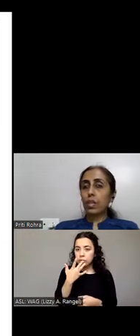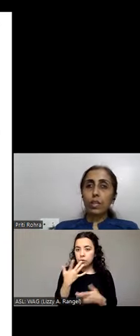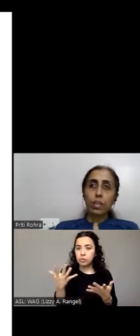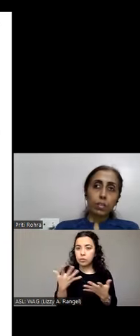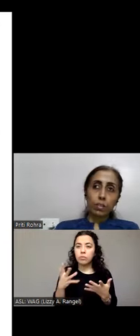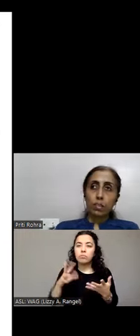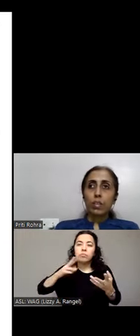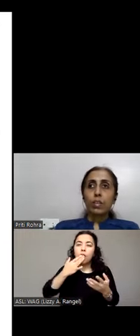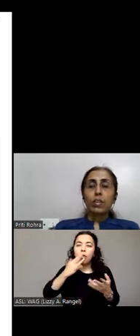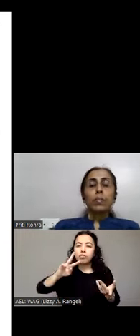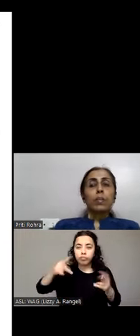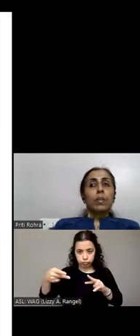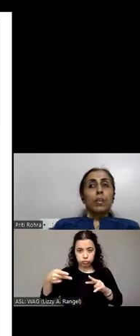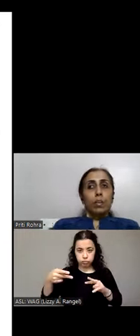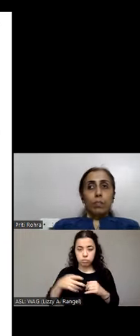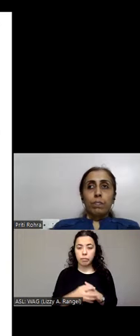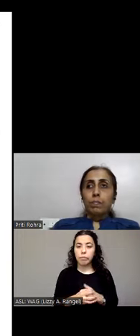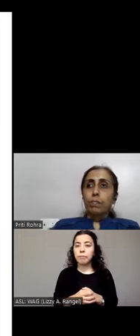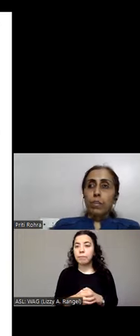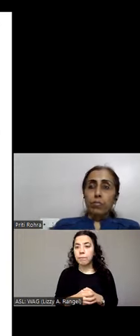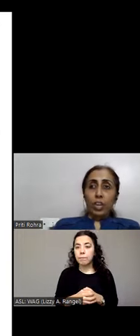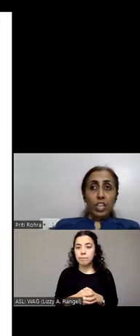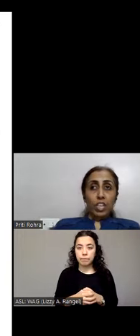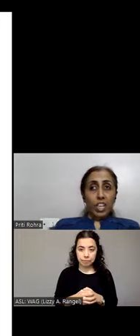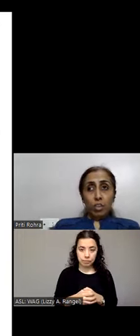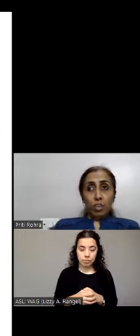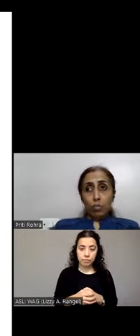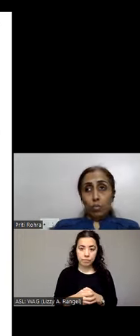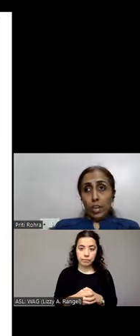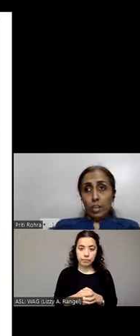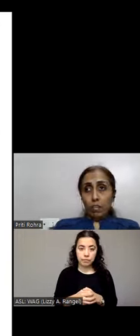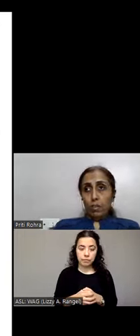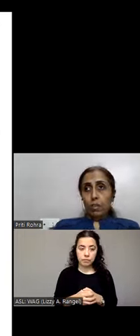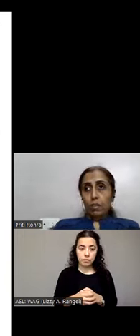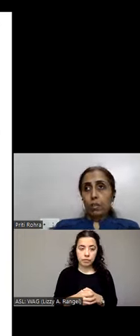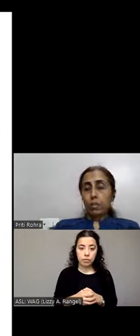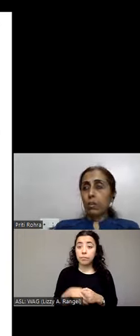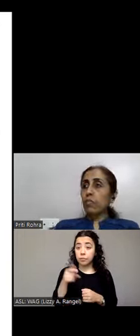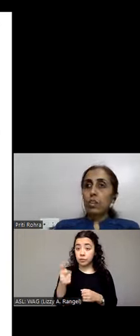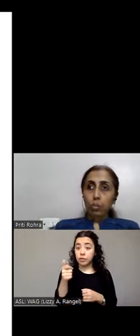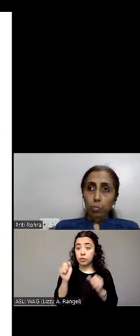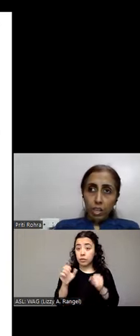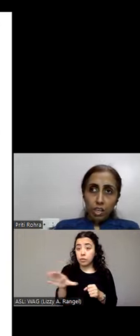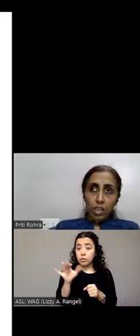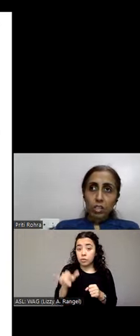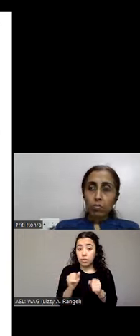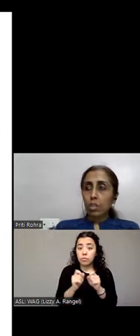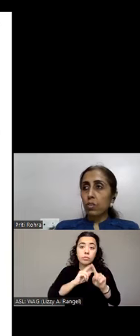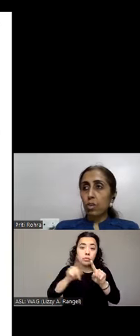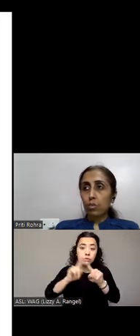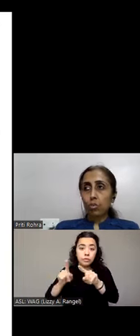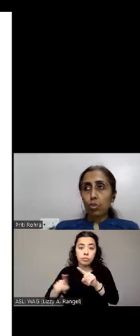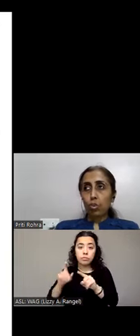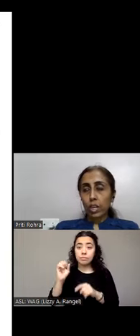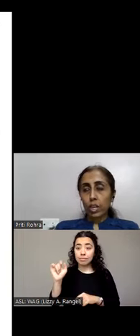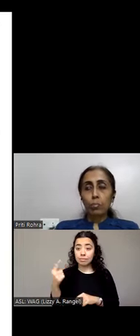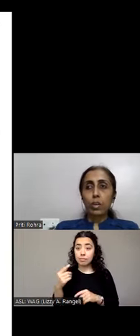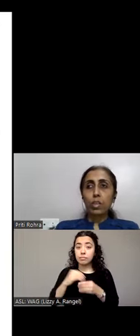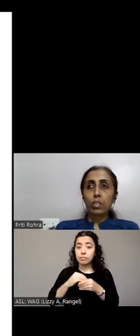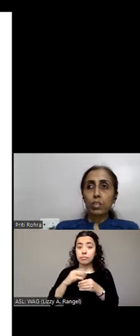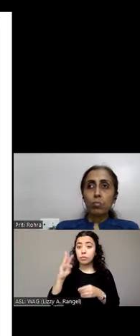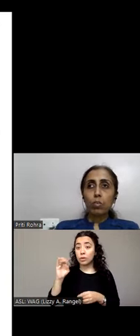the colors. One can do that with the different settings within Windows or any operating system